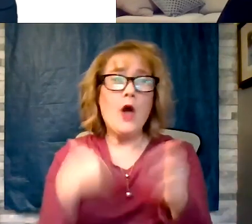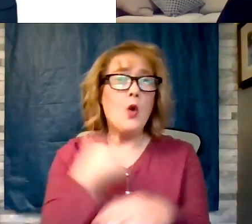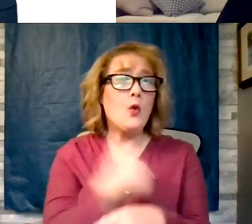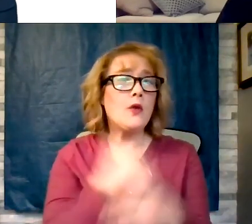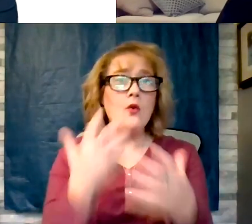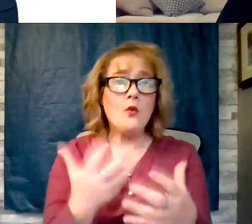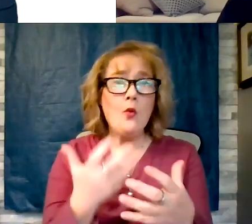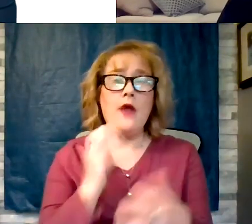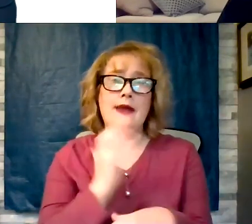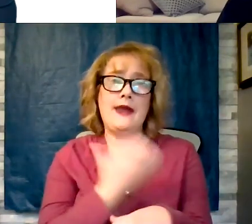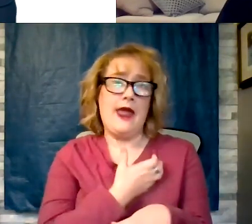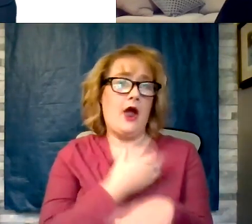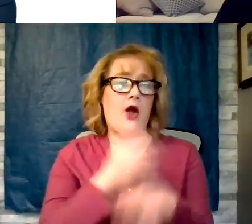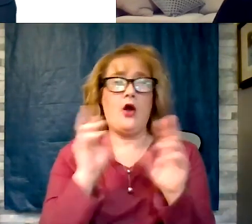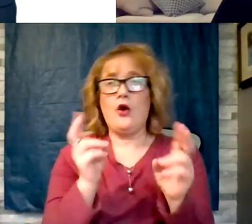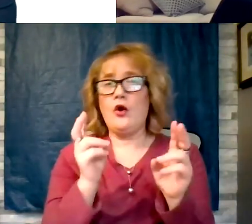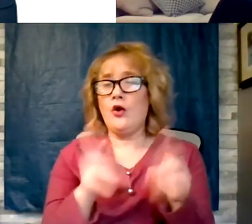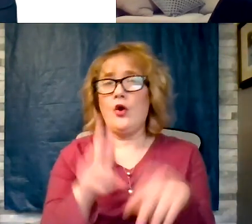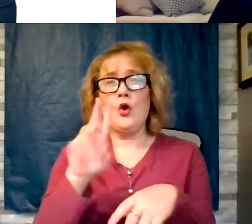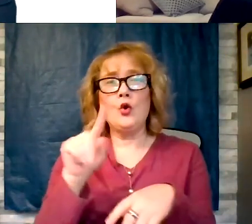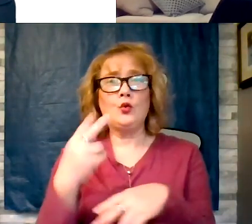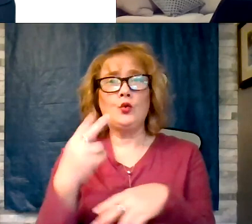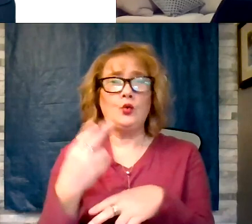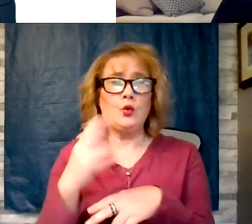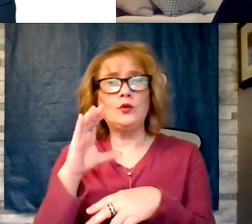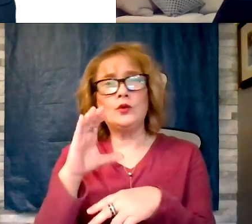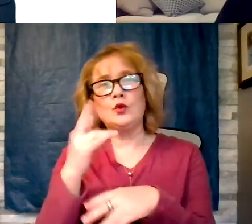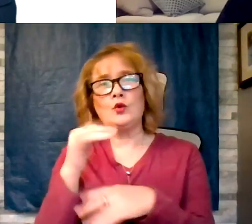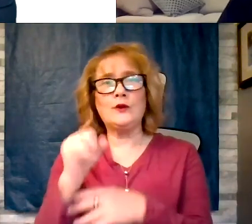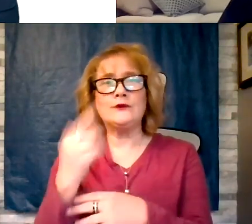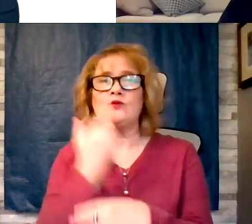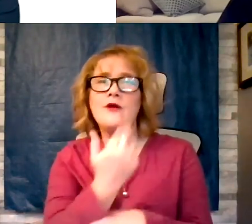and our cake and health. We want